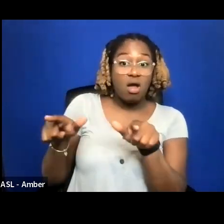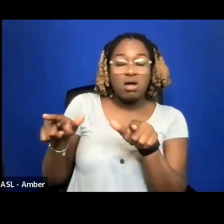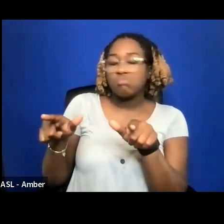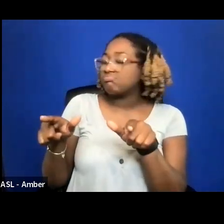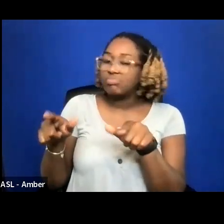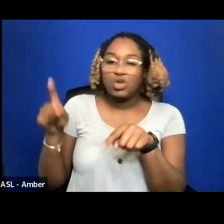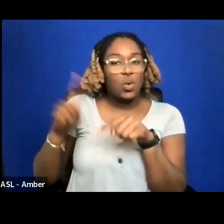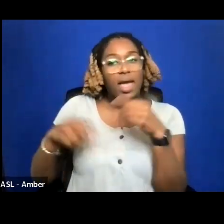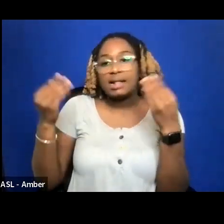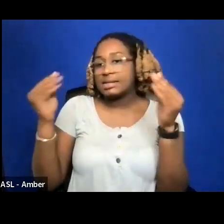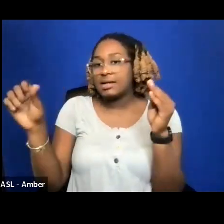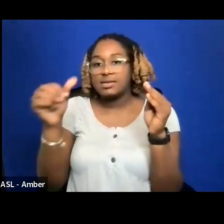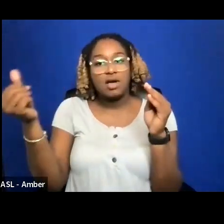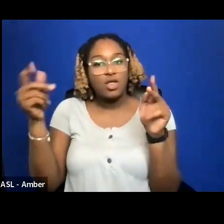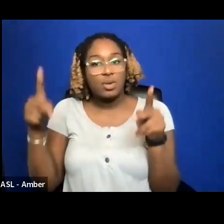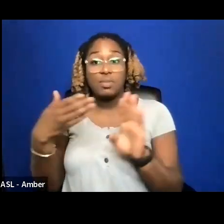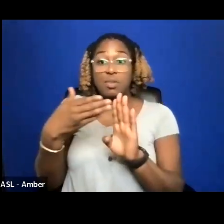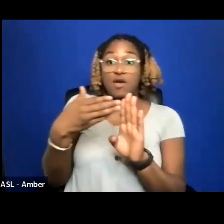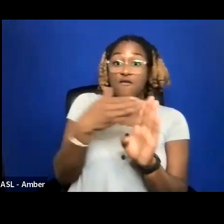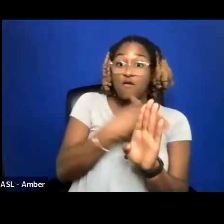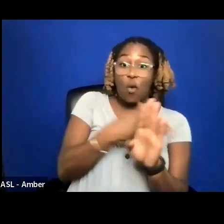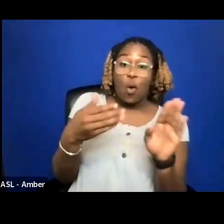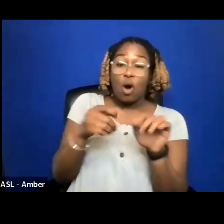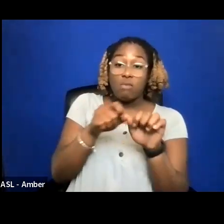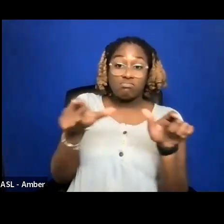SOMEONE ELSE BEFORE THAT BROADCAST TAKES PLACE.